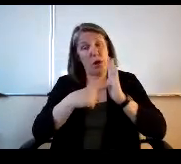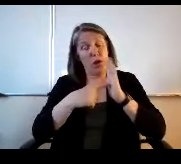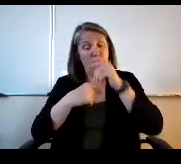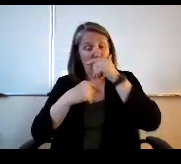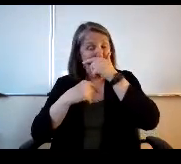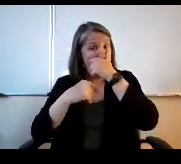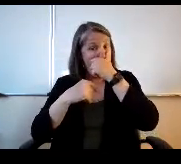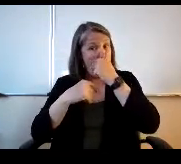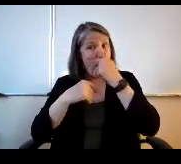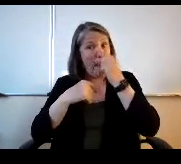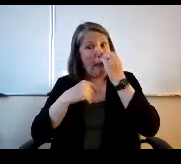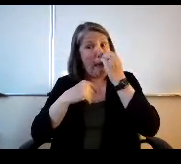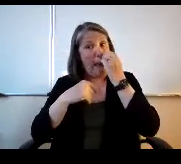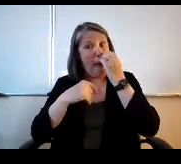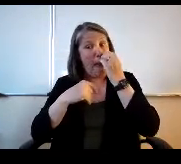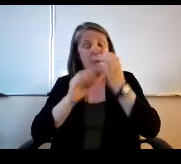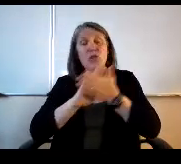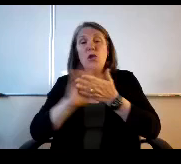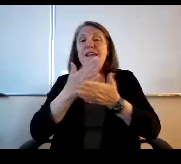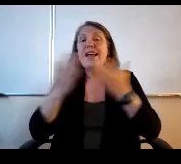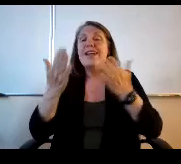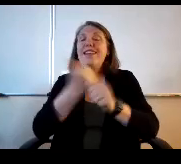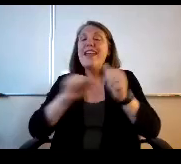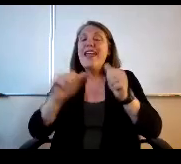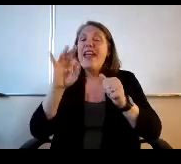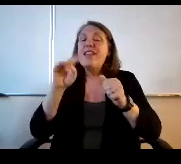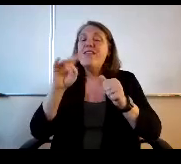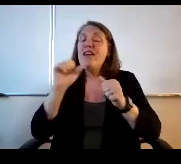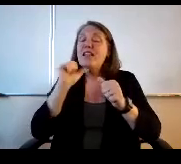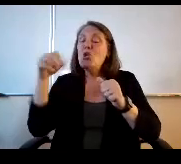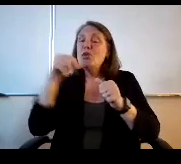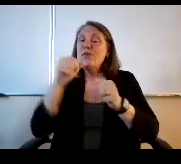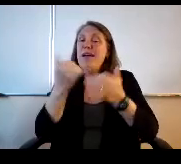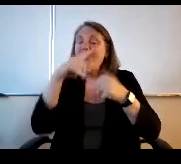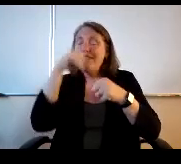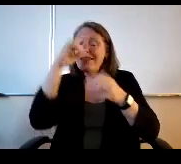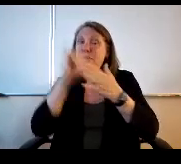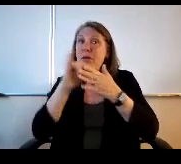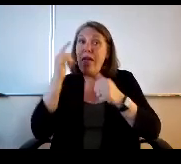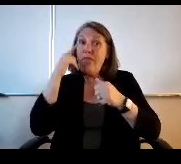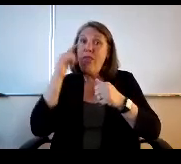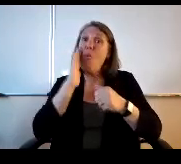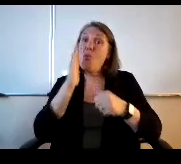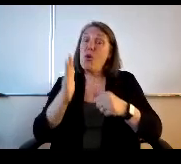The nice thing is any funds we don't spend this summer that we thought we would.